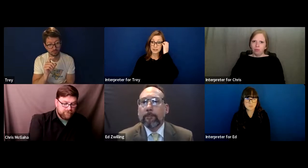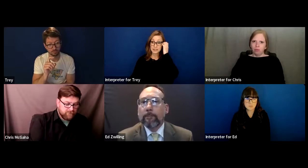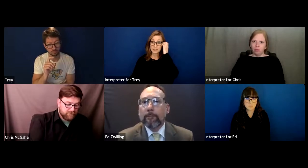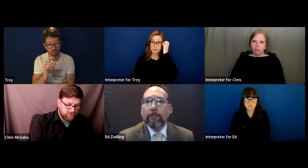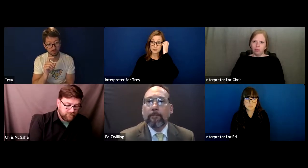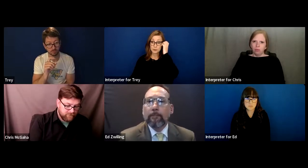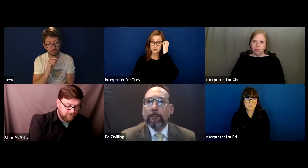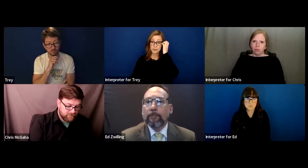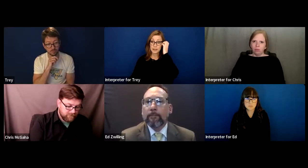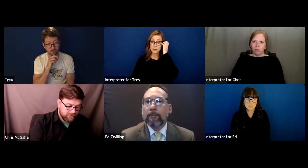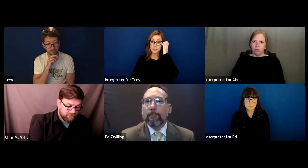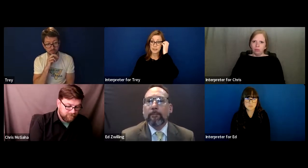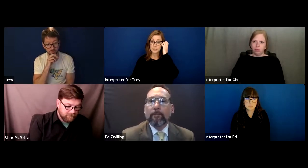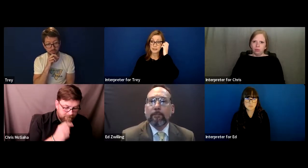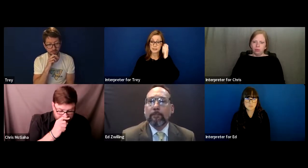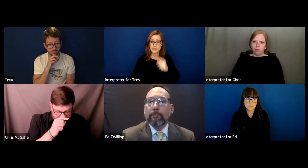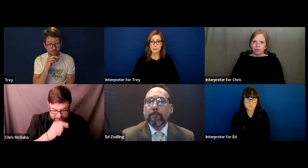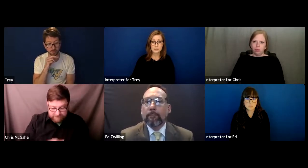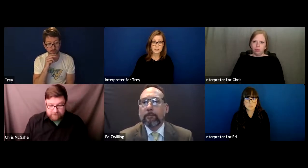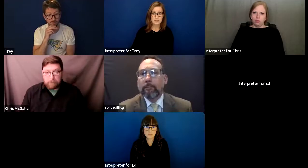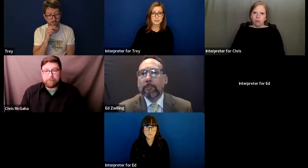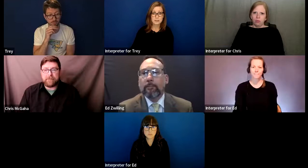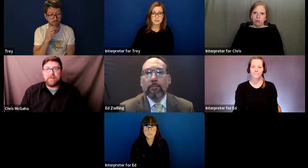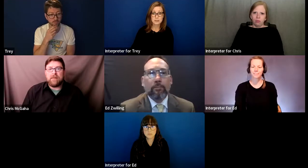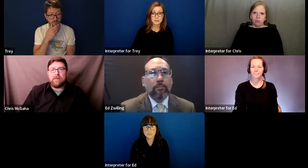adhere to the EIPA standards?